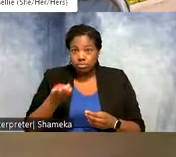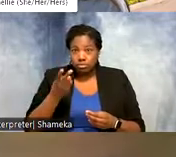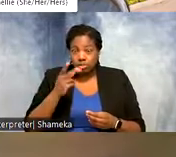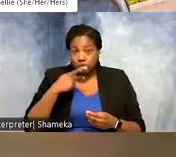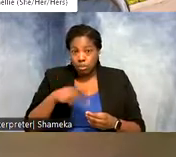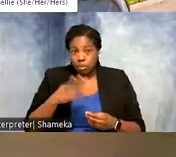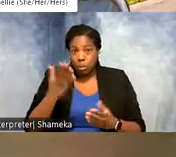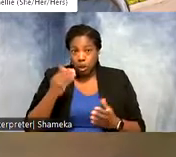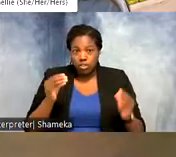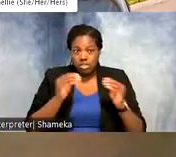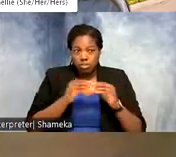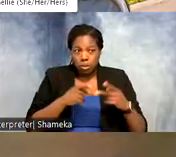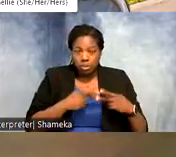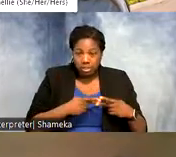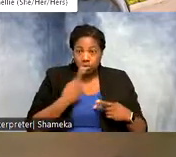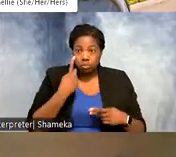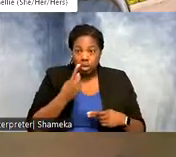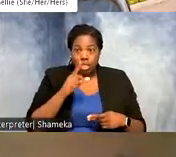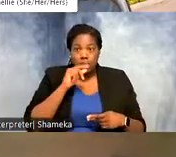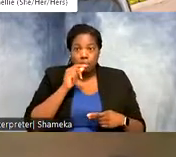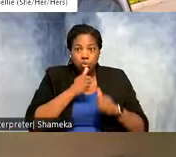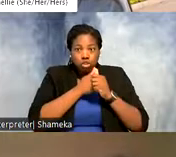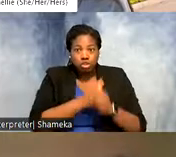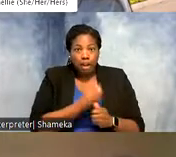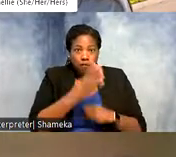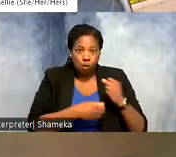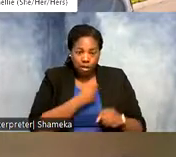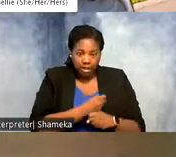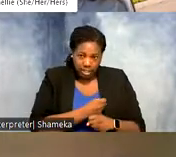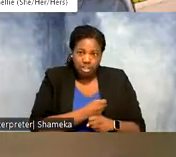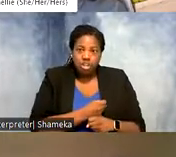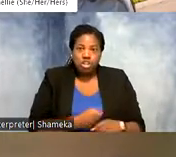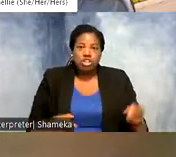more points. One, the bird was tracked for four years so there's just more points in general.